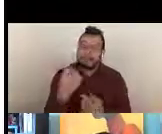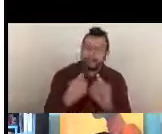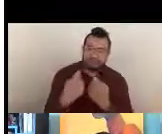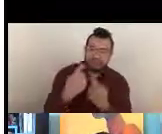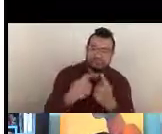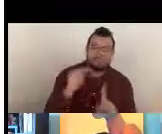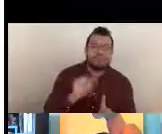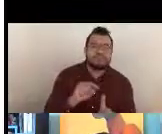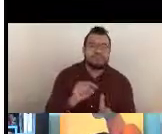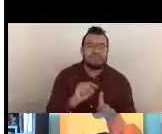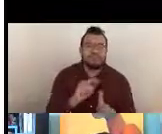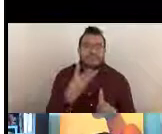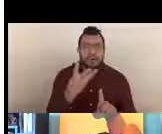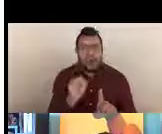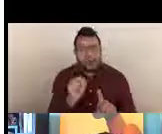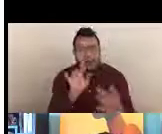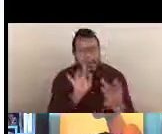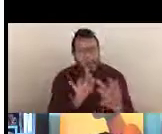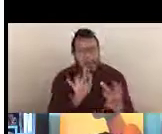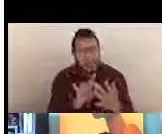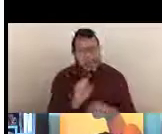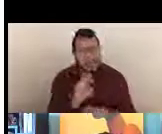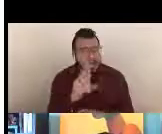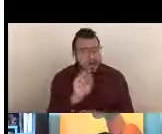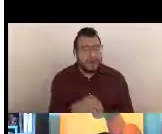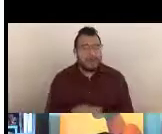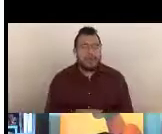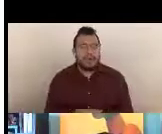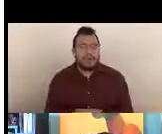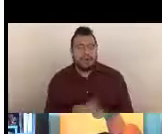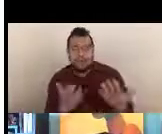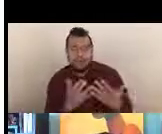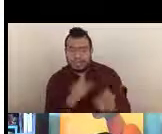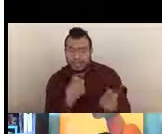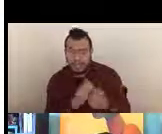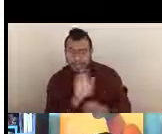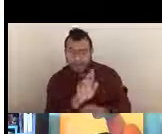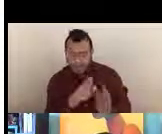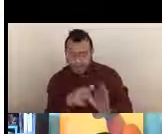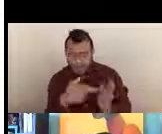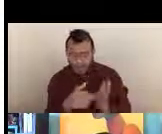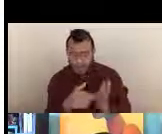when should I contact an SRO, what exactly is your role? So I briefly wanted to go over that.